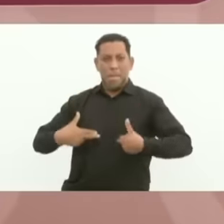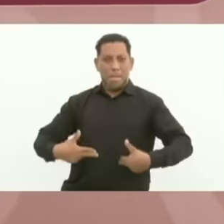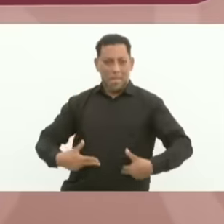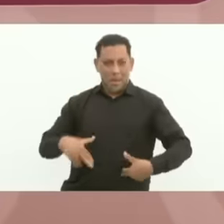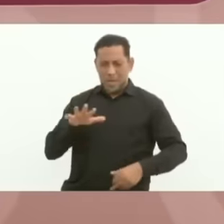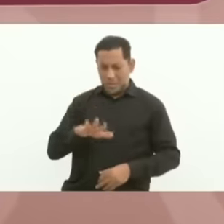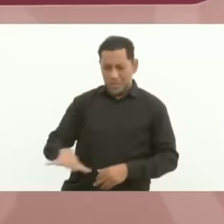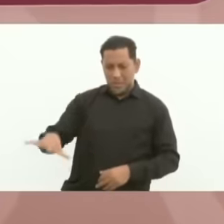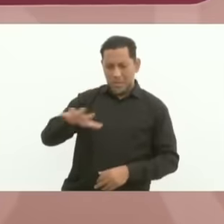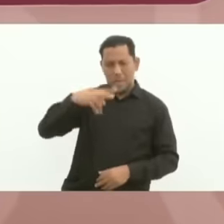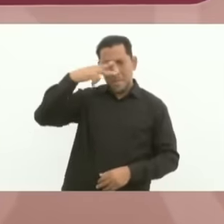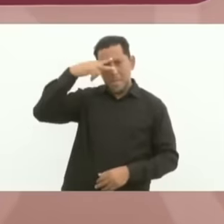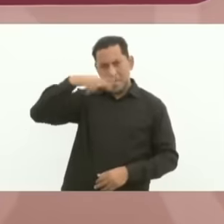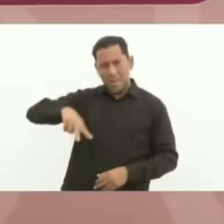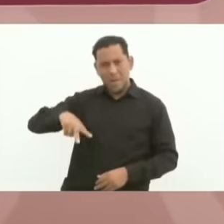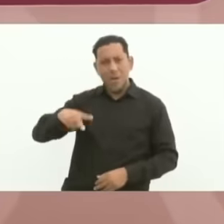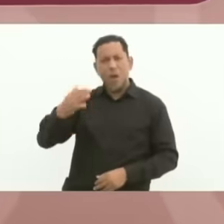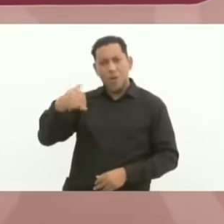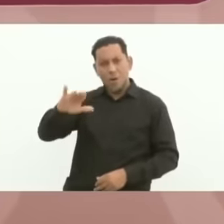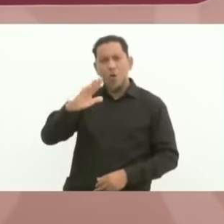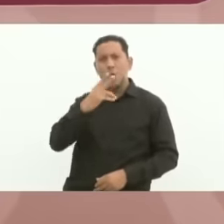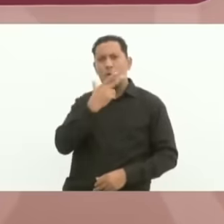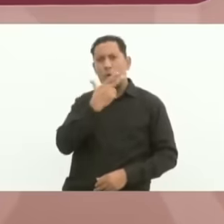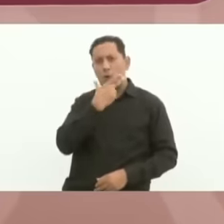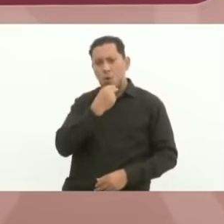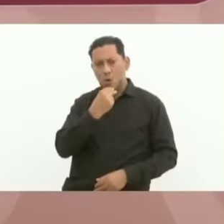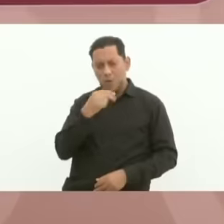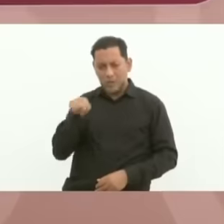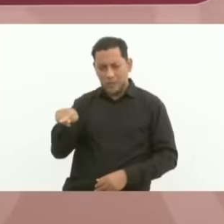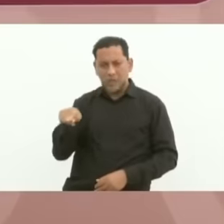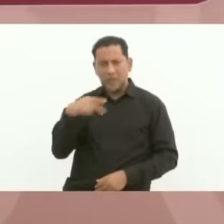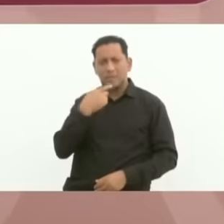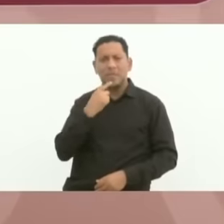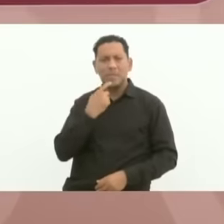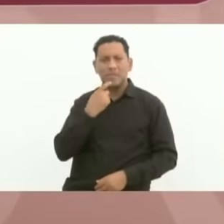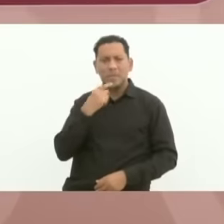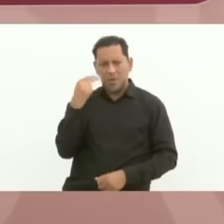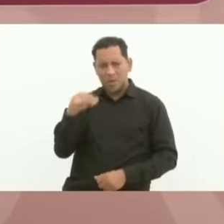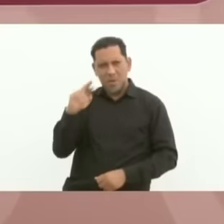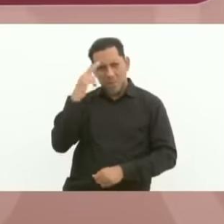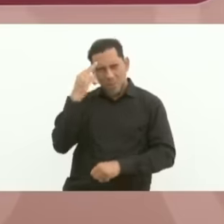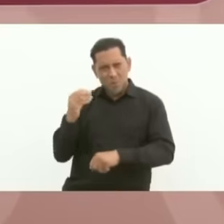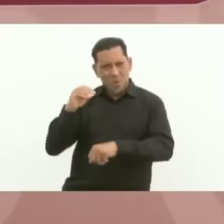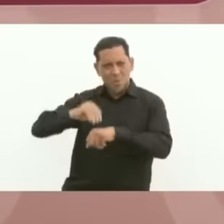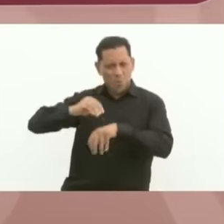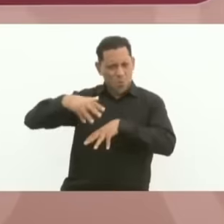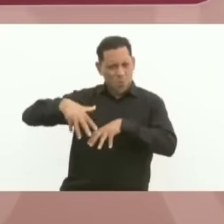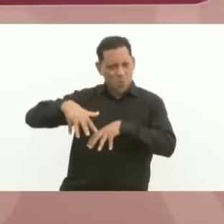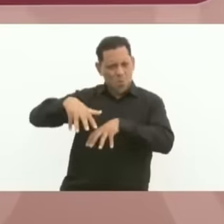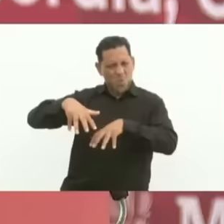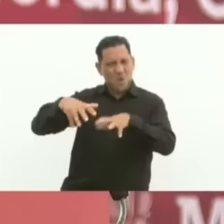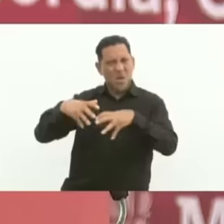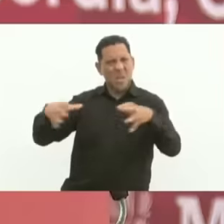was a man that the president put in that also gigantic one that took place in